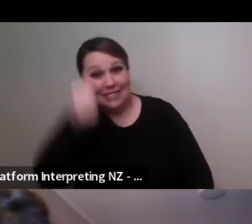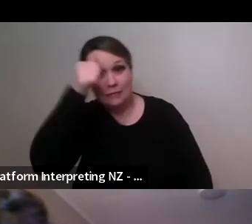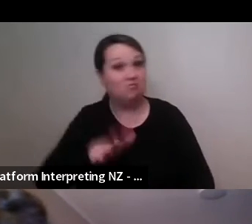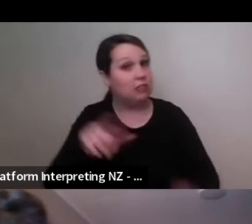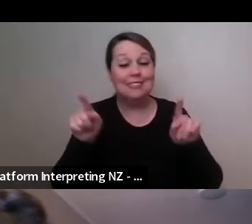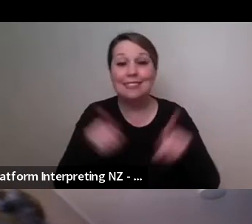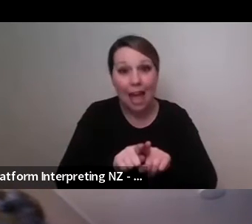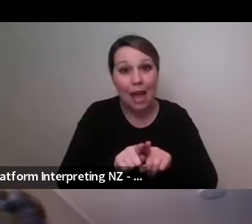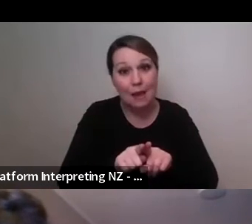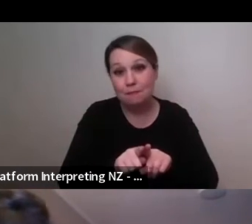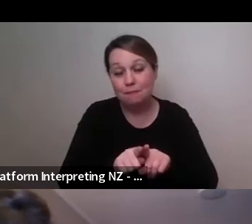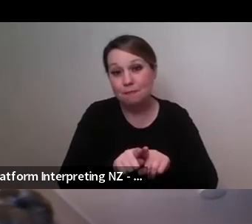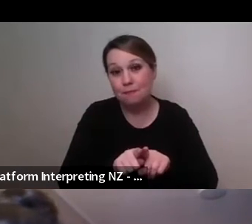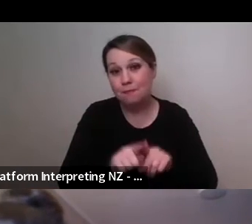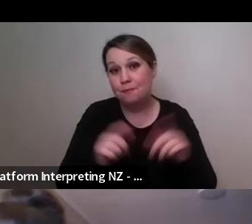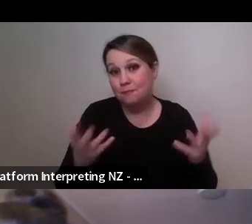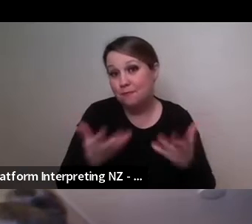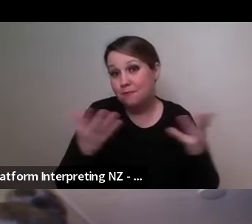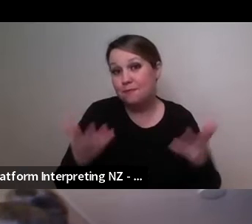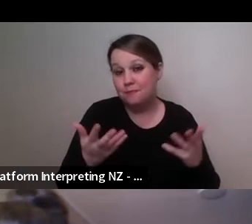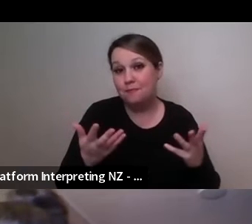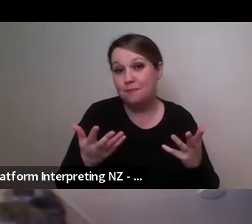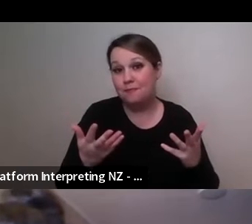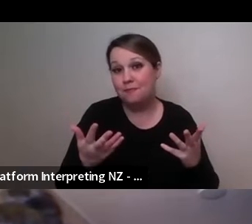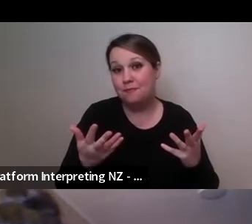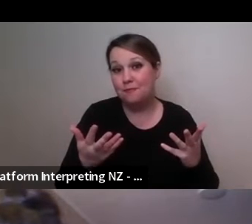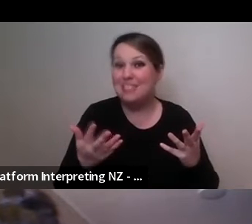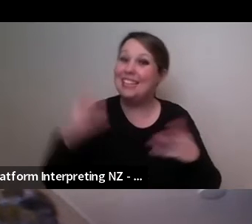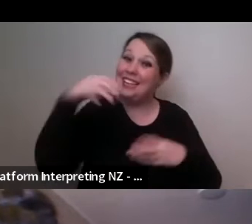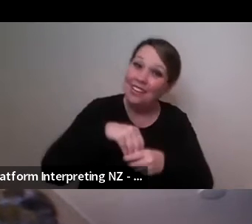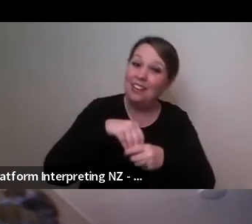in the mix of this dynamic dance that you create